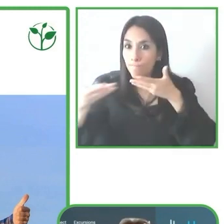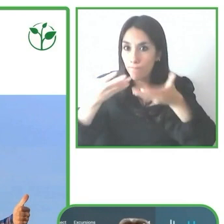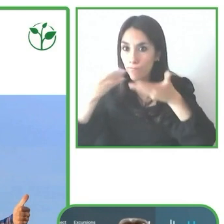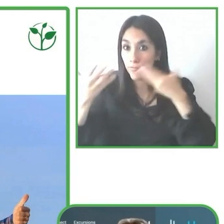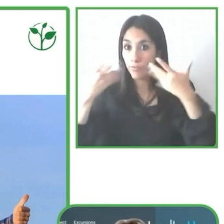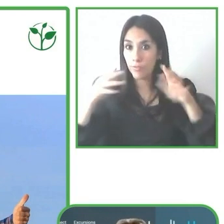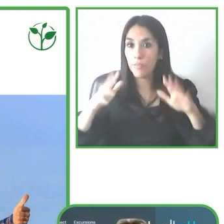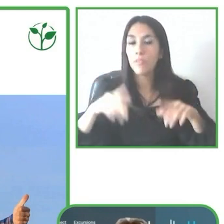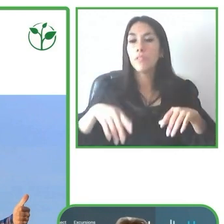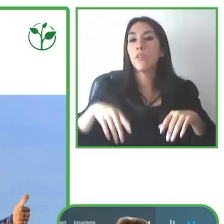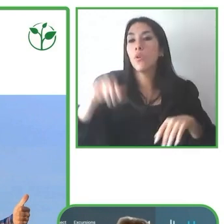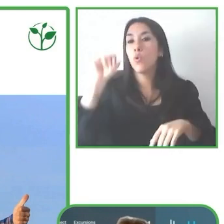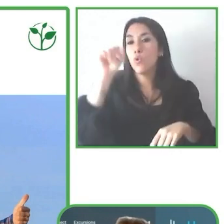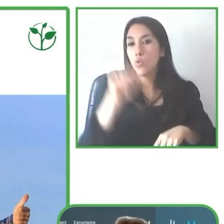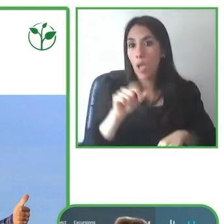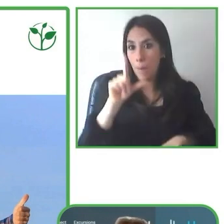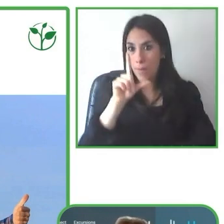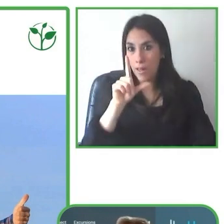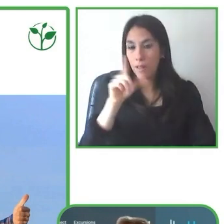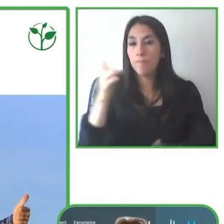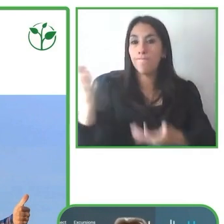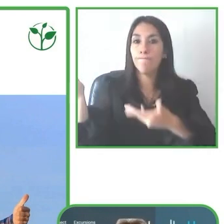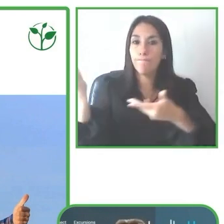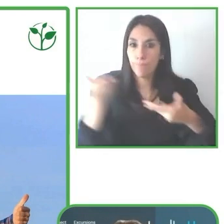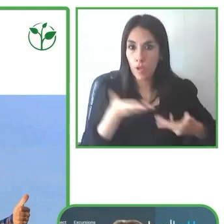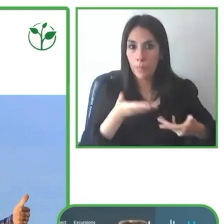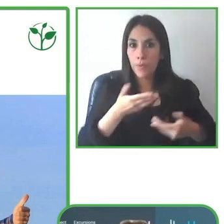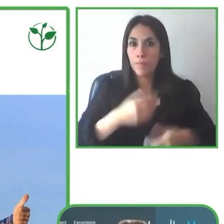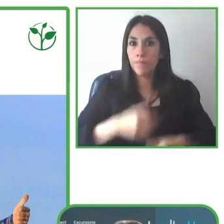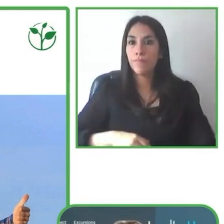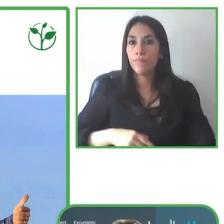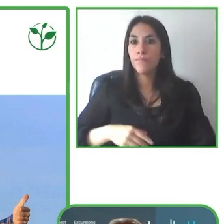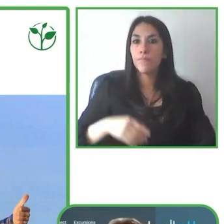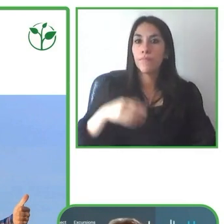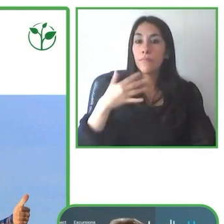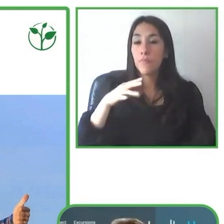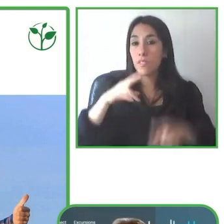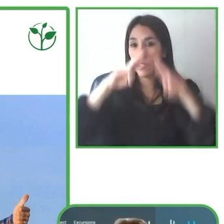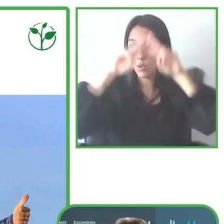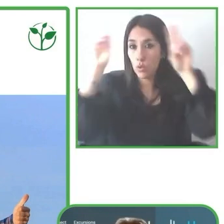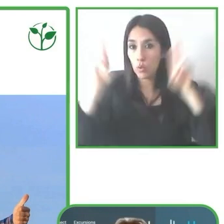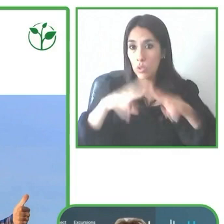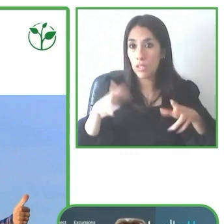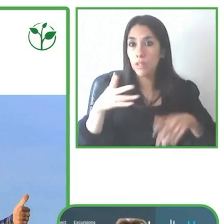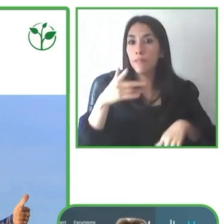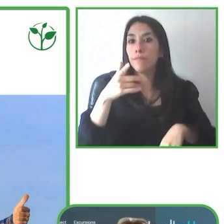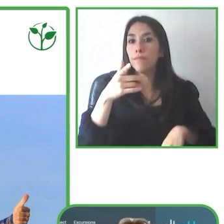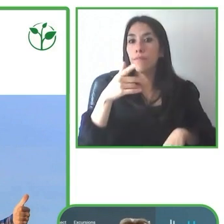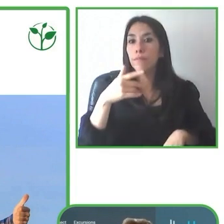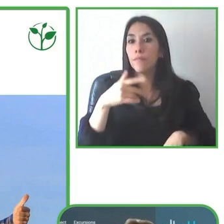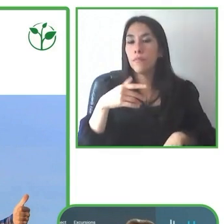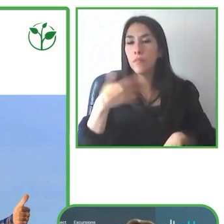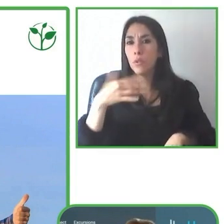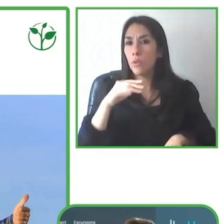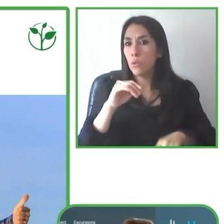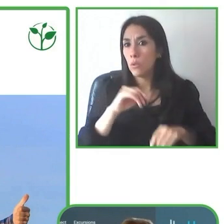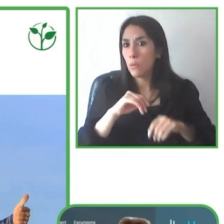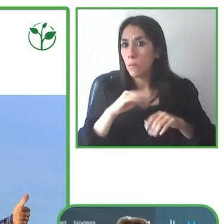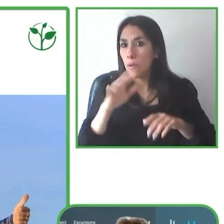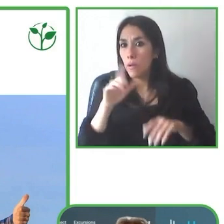more than 120 partners from different countries in the world. But the most important,